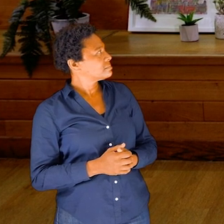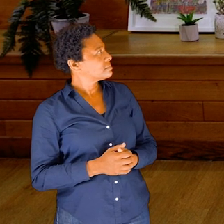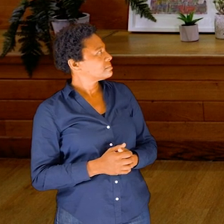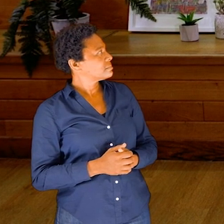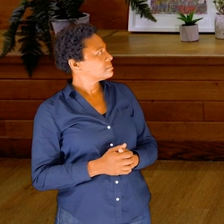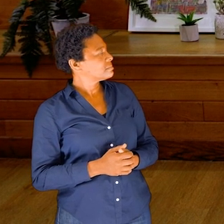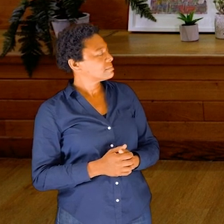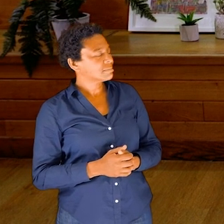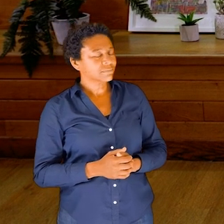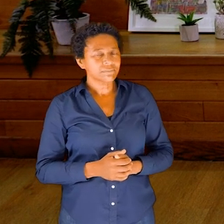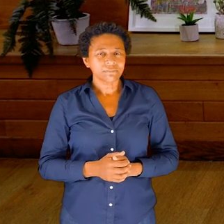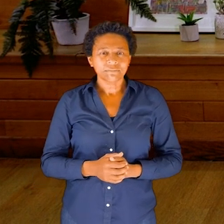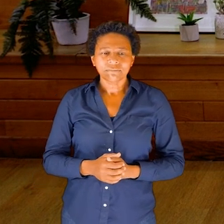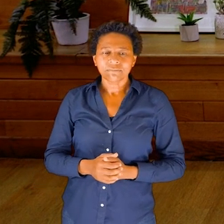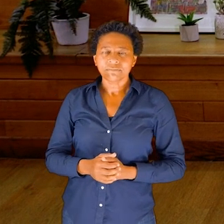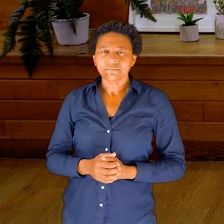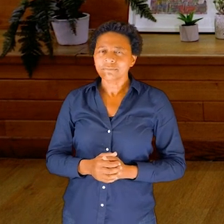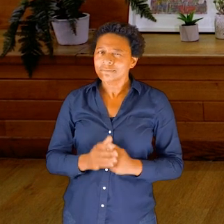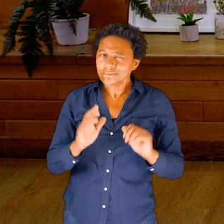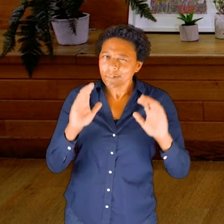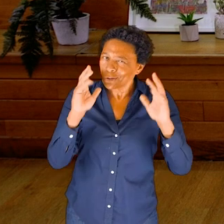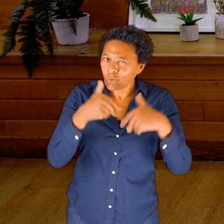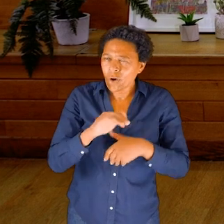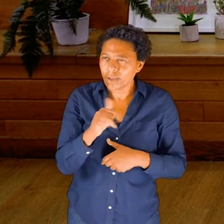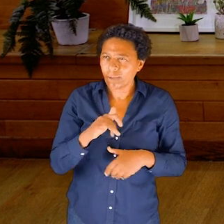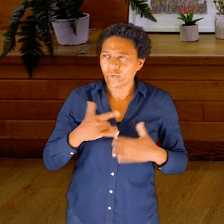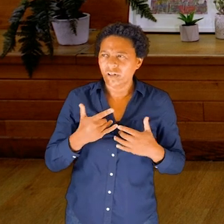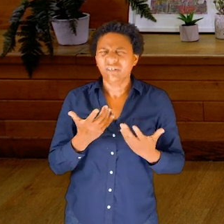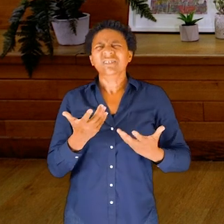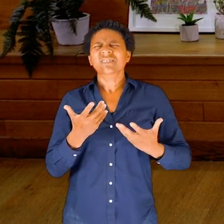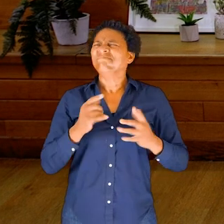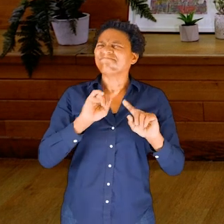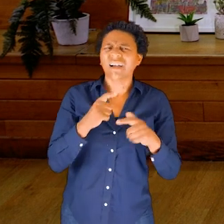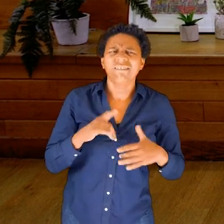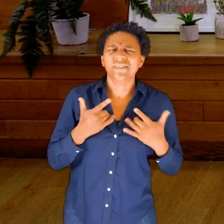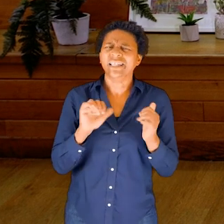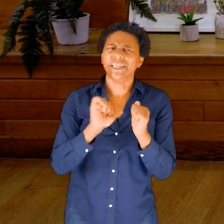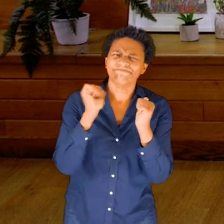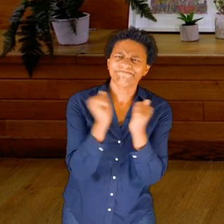Don’t worry if you don’t quite get a full sense of it first time round; you can take a few sips.